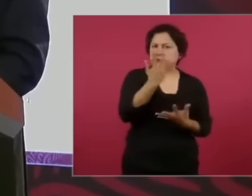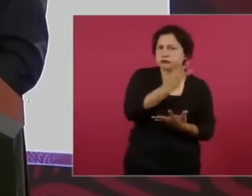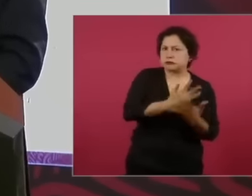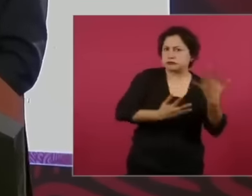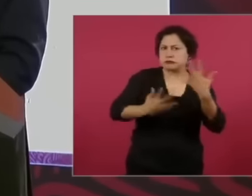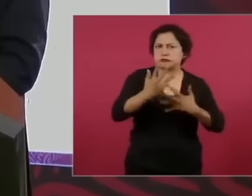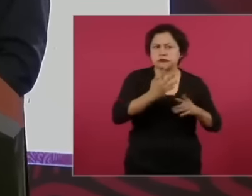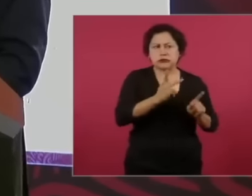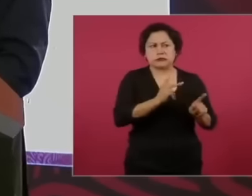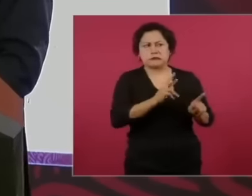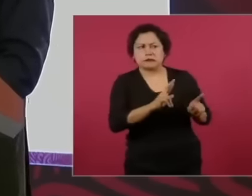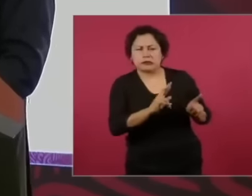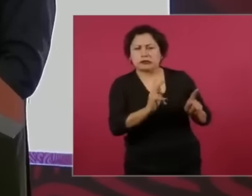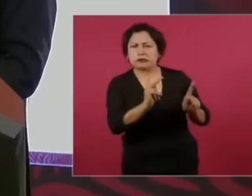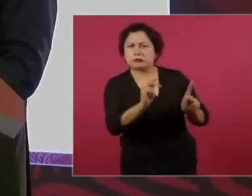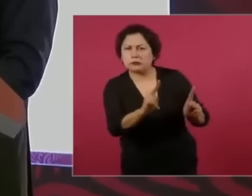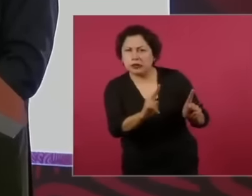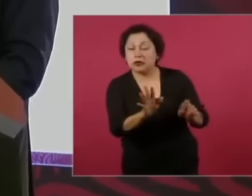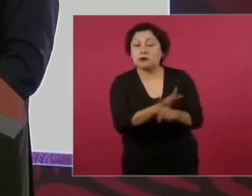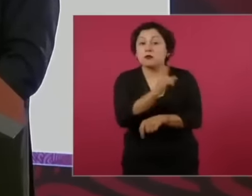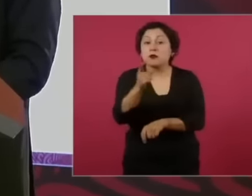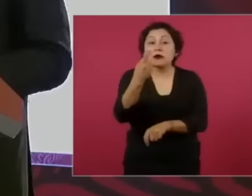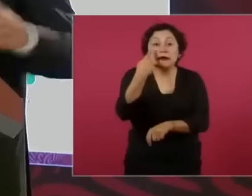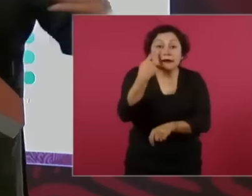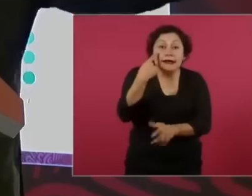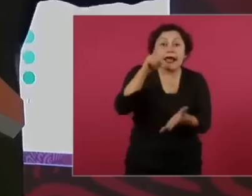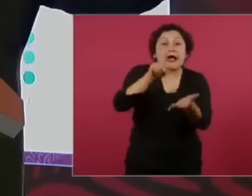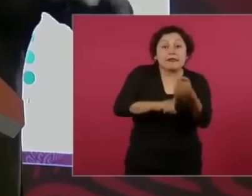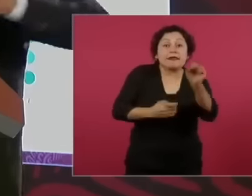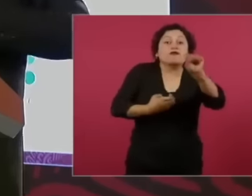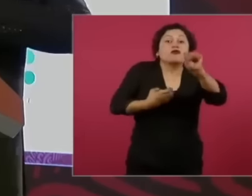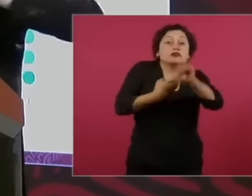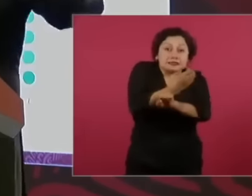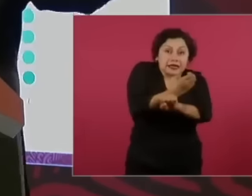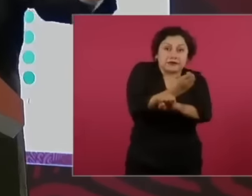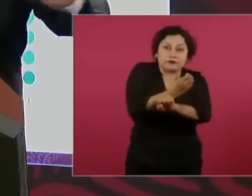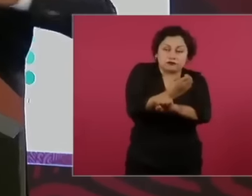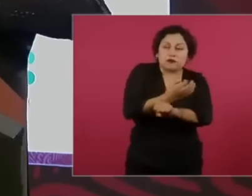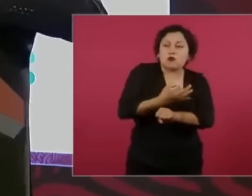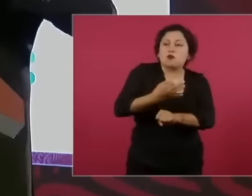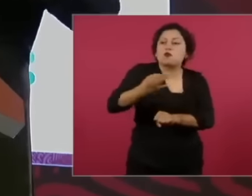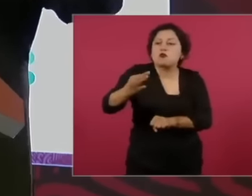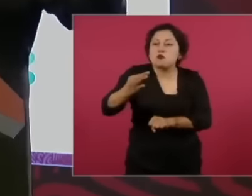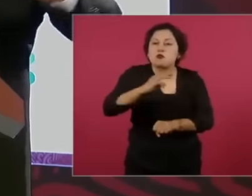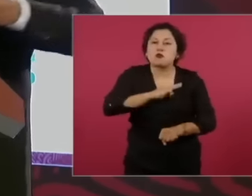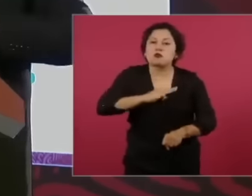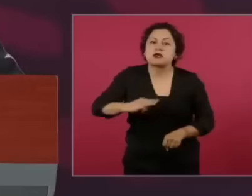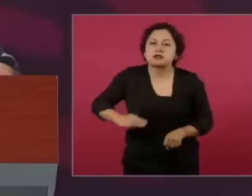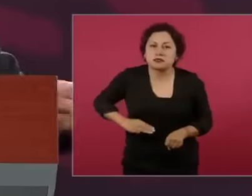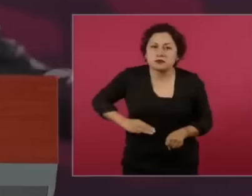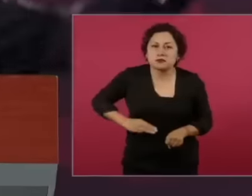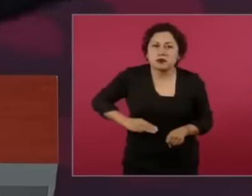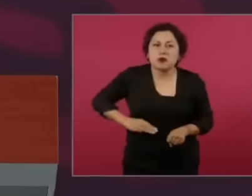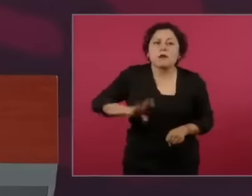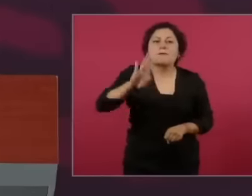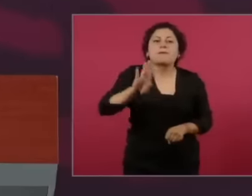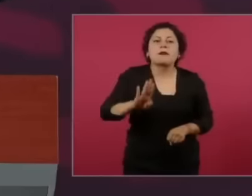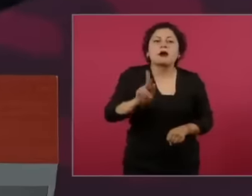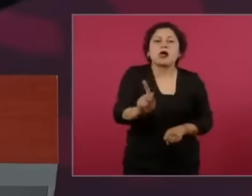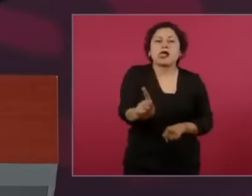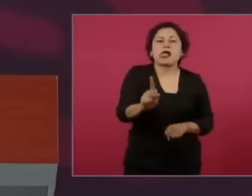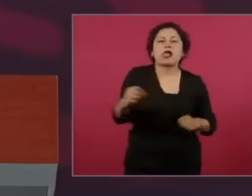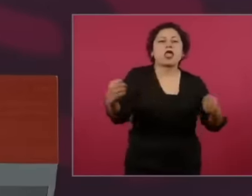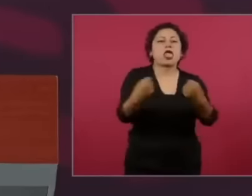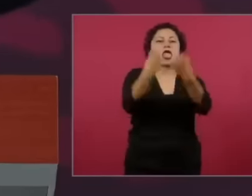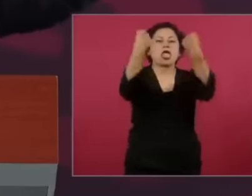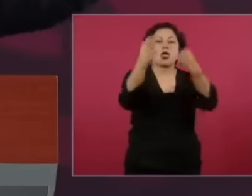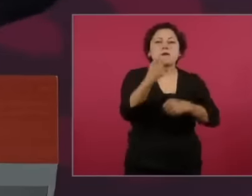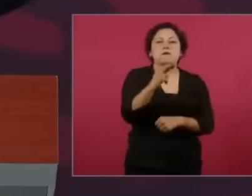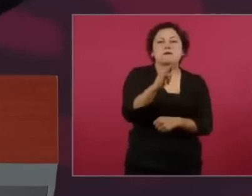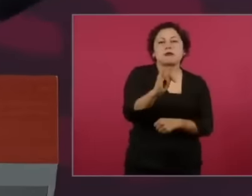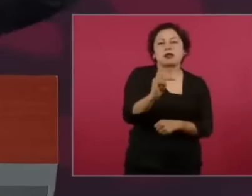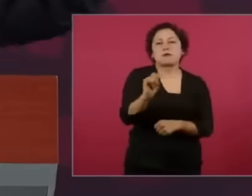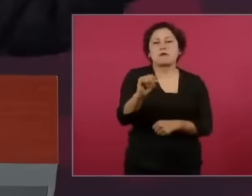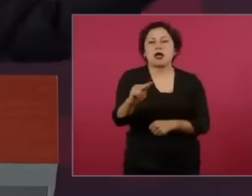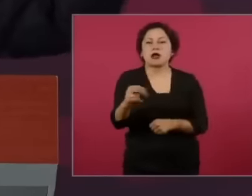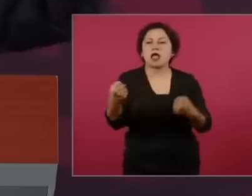towns in the municipalities in the States they faced pripan but up from Salinas